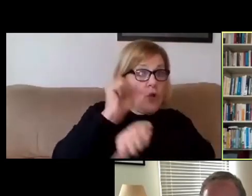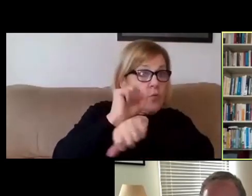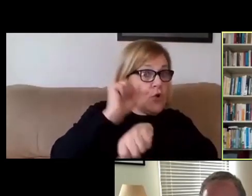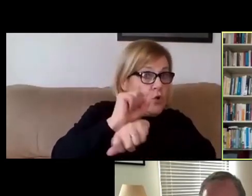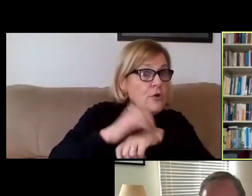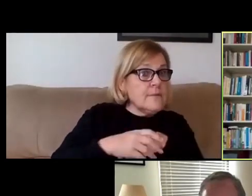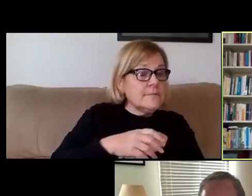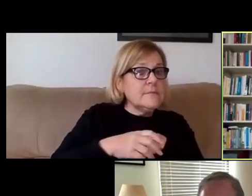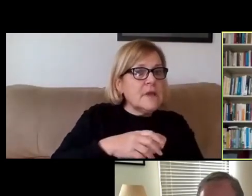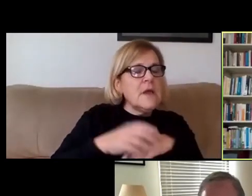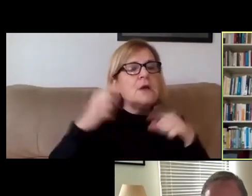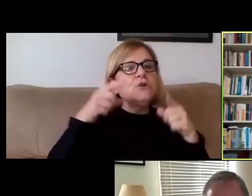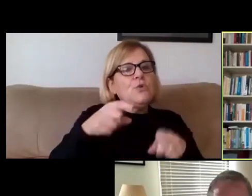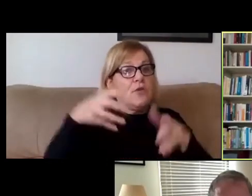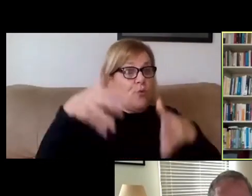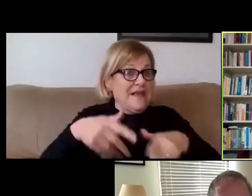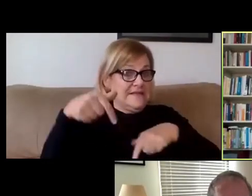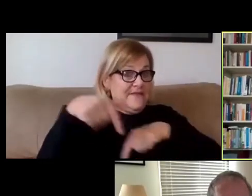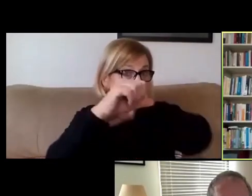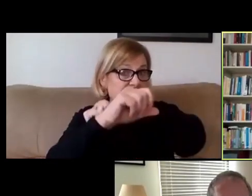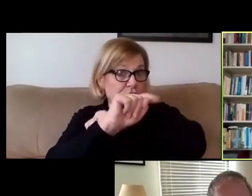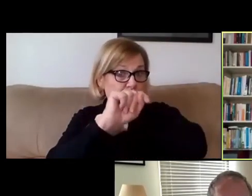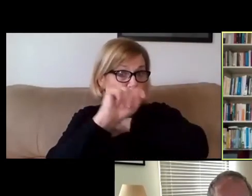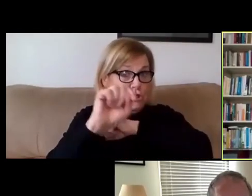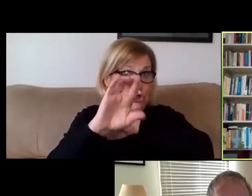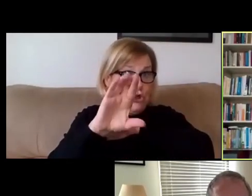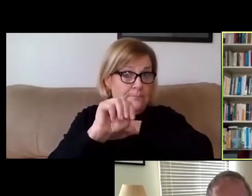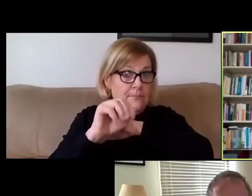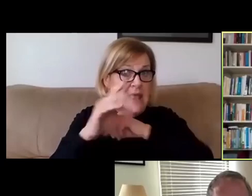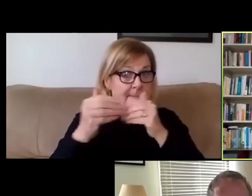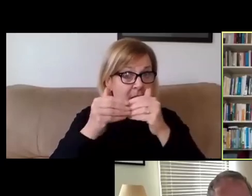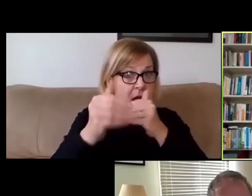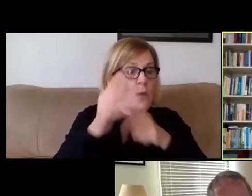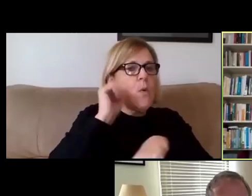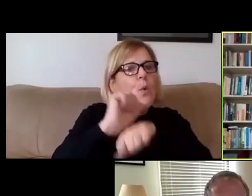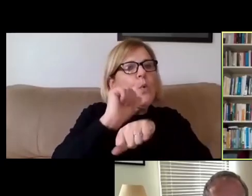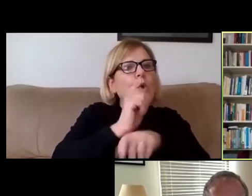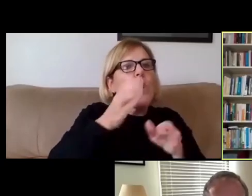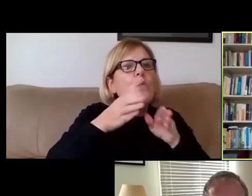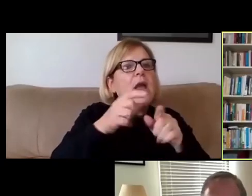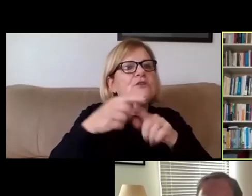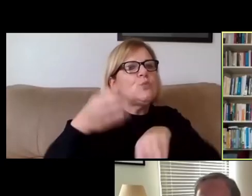So during the rest of this term and beyond, we'll continue working on ways to improve the experience